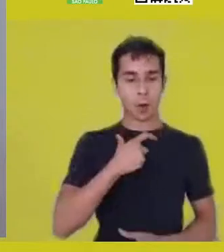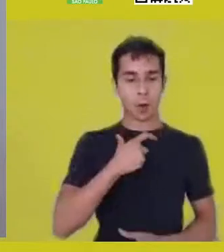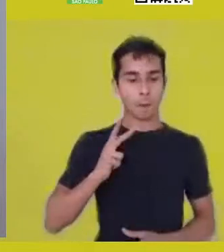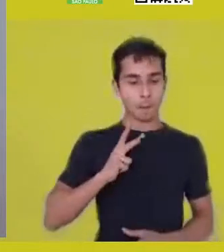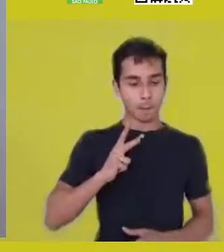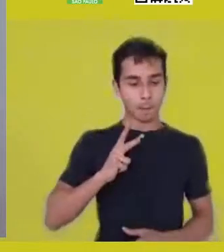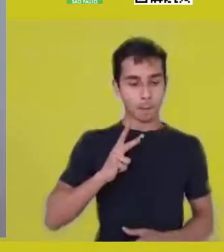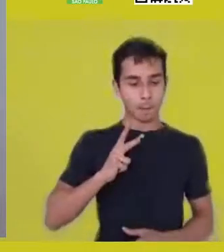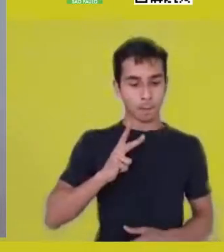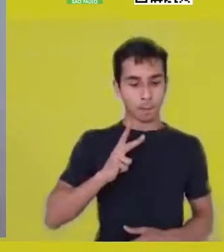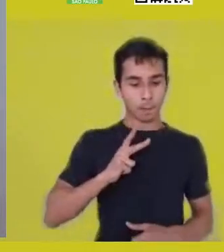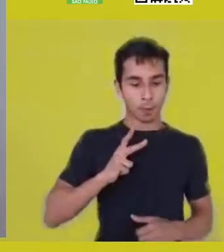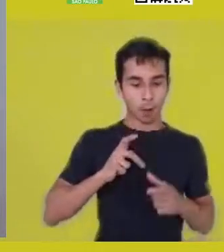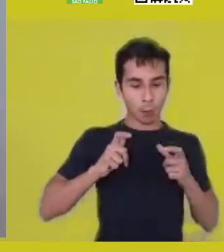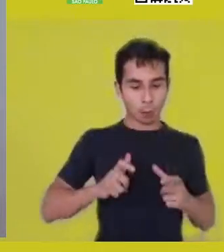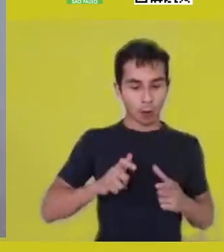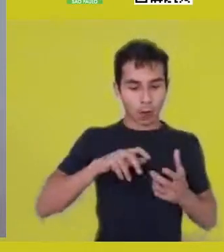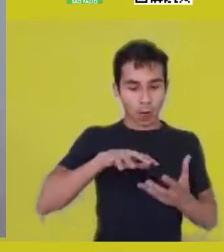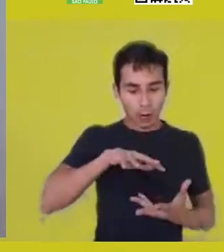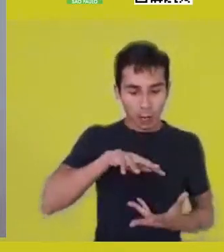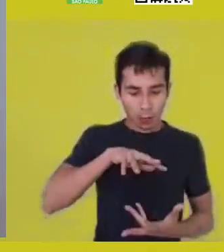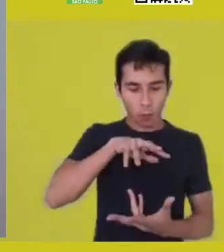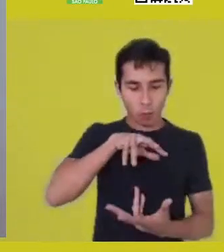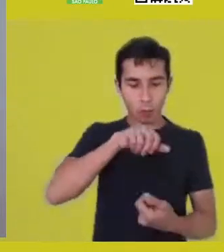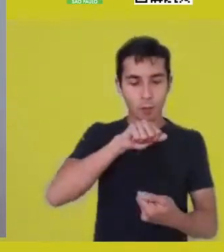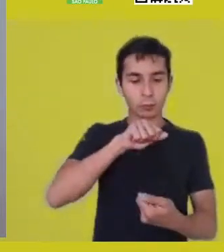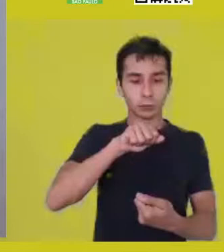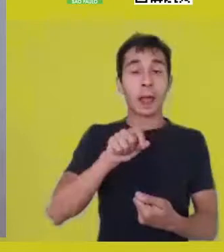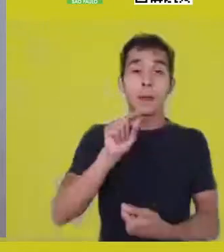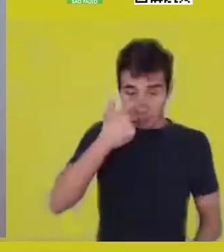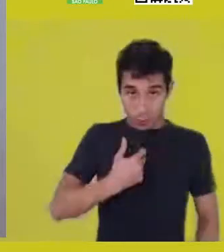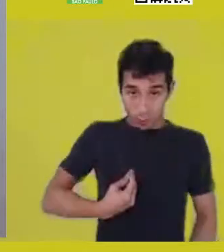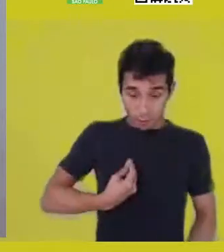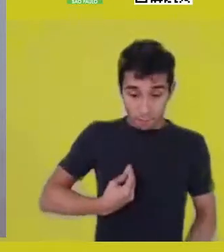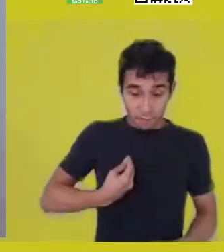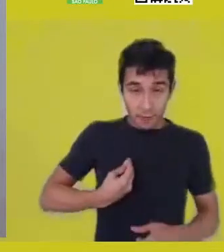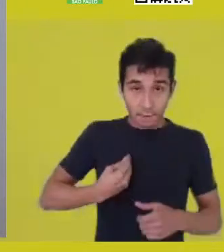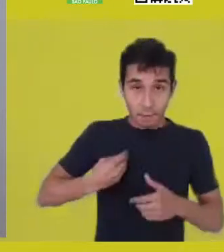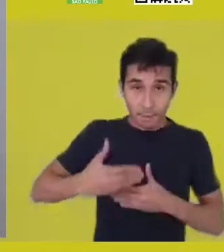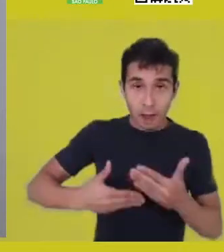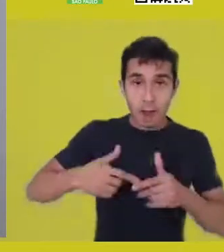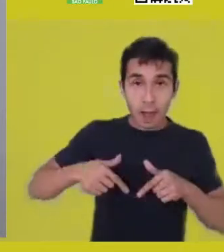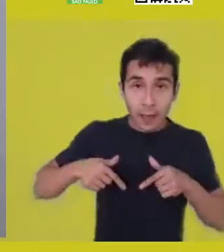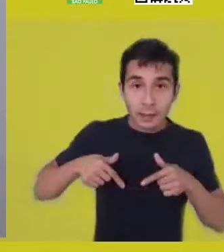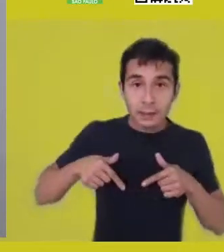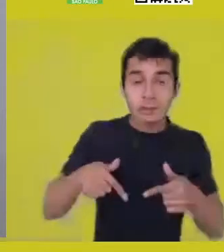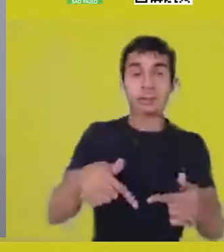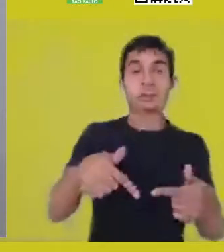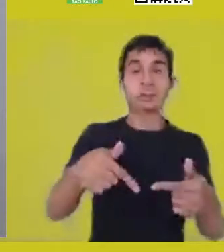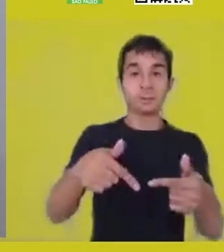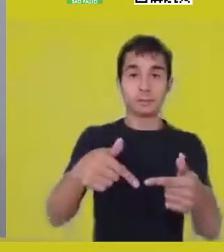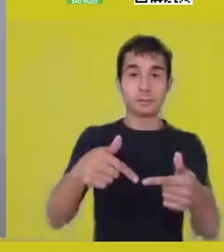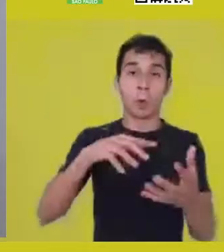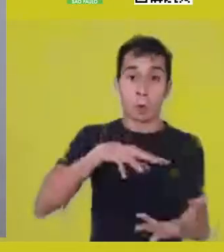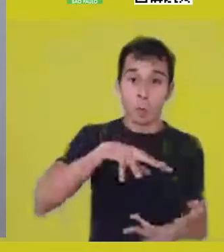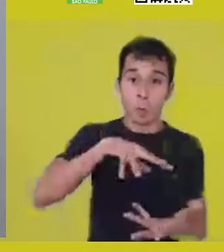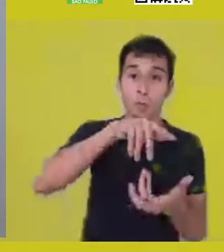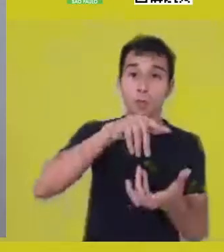is exactly the act of living. Right? And of occupying the world in a certain way,